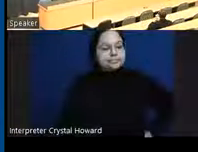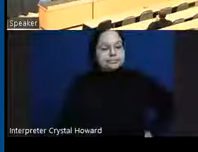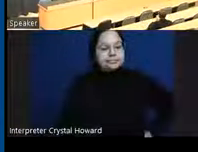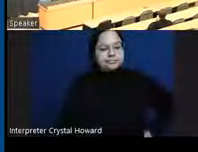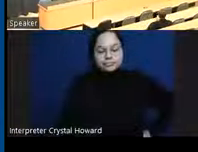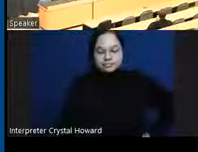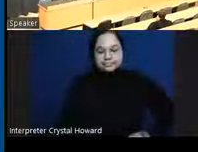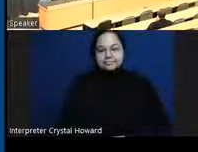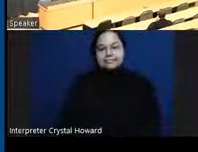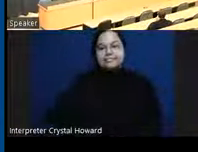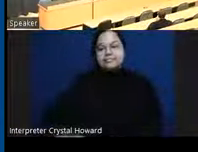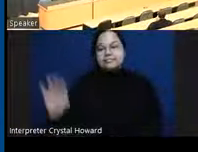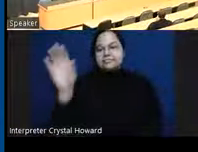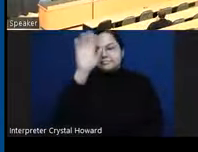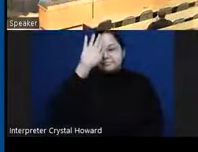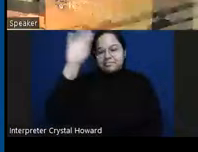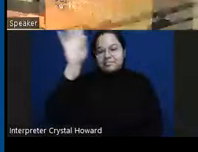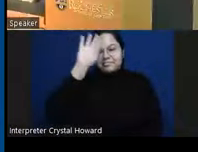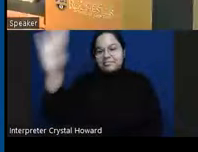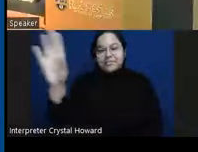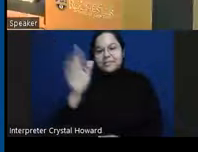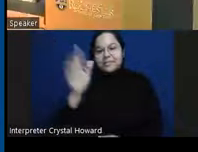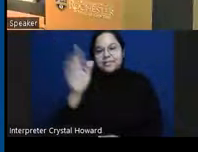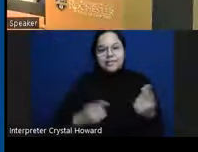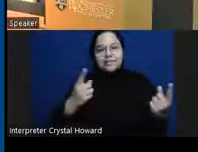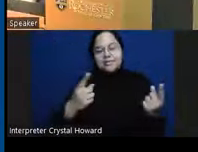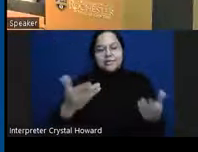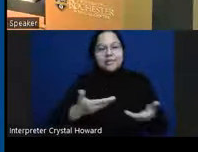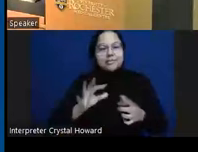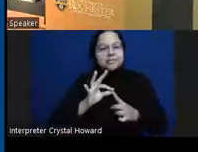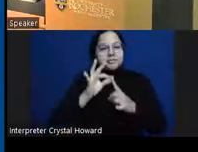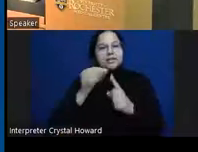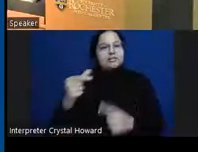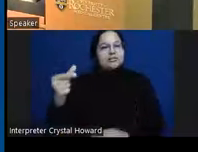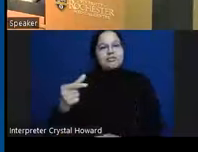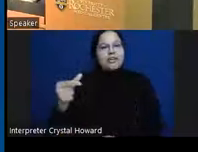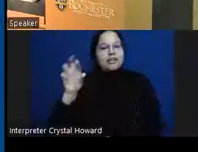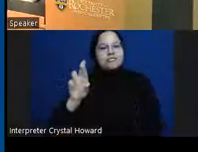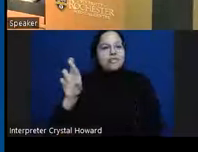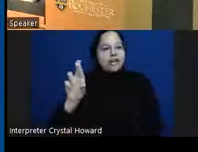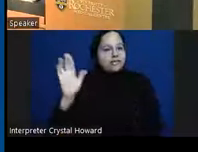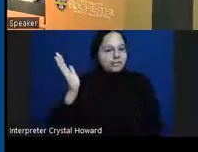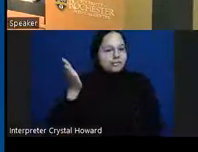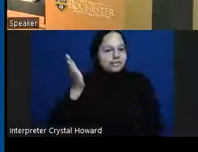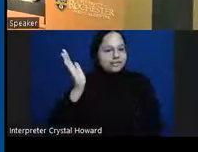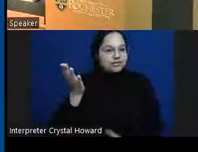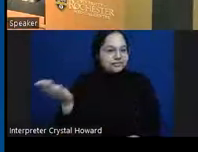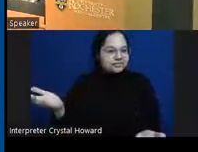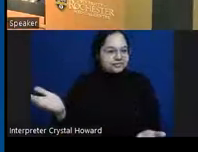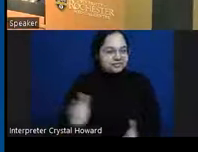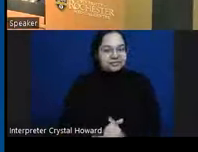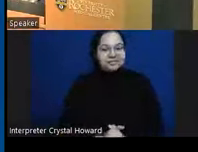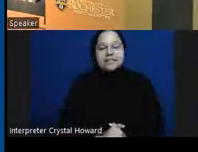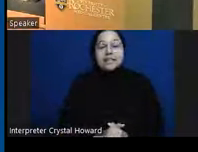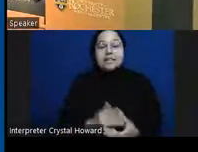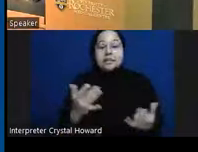presentation all right so today uh we're going to do something a little different than uh we